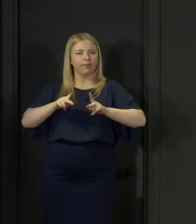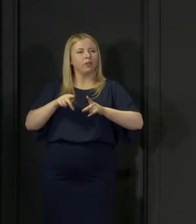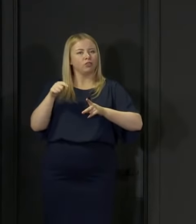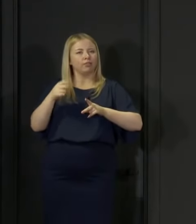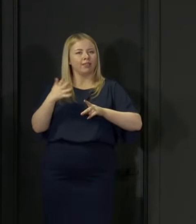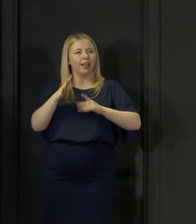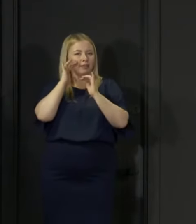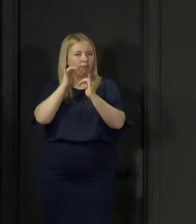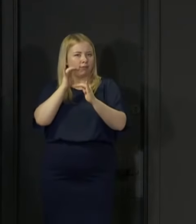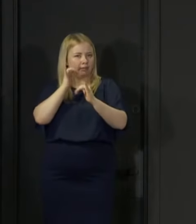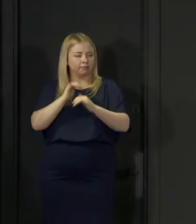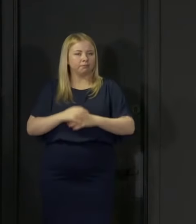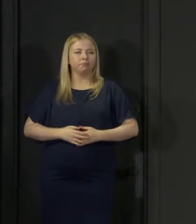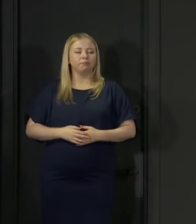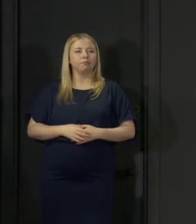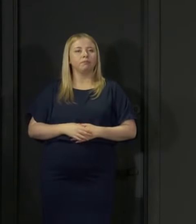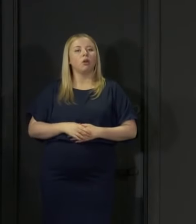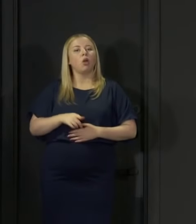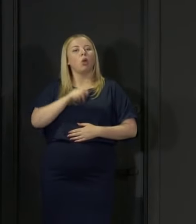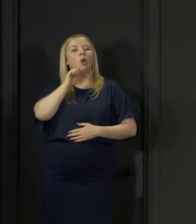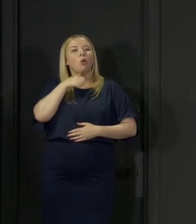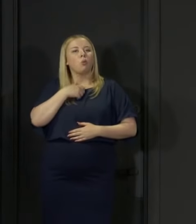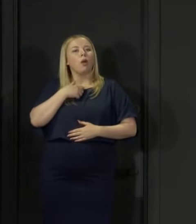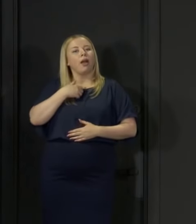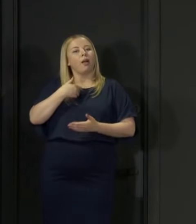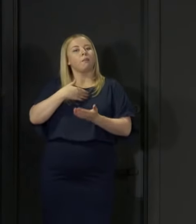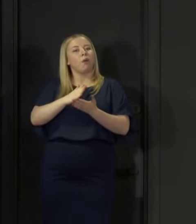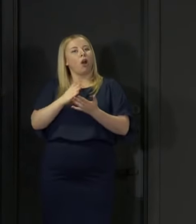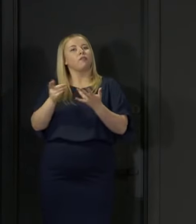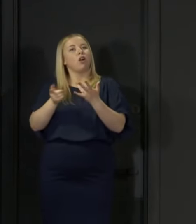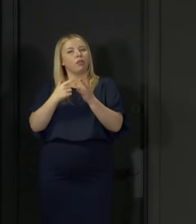It will feed into the other modelling work that's already carried out and it will help